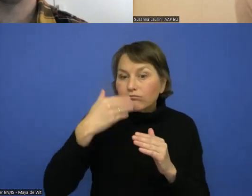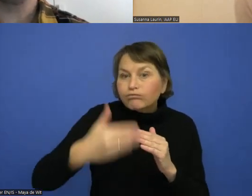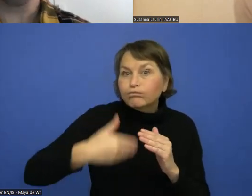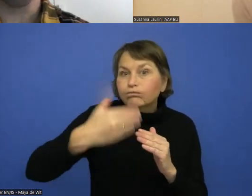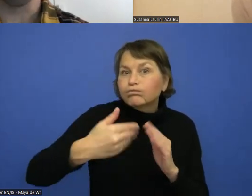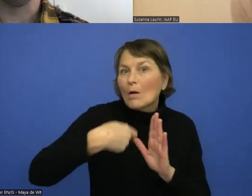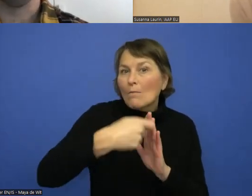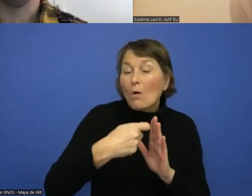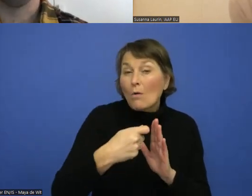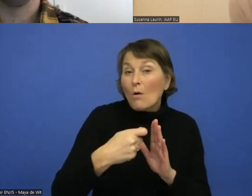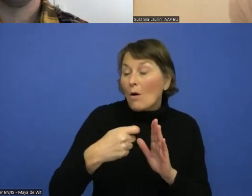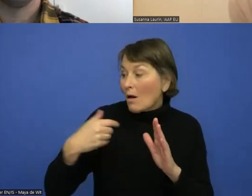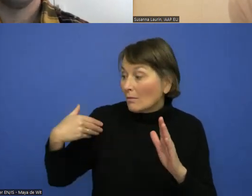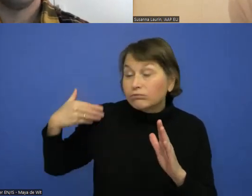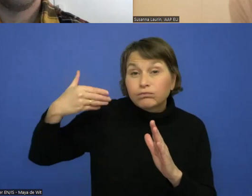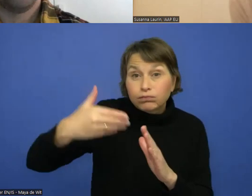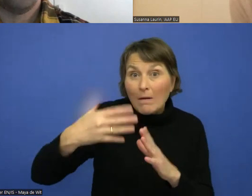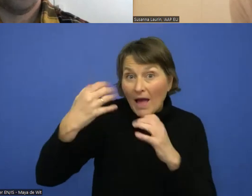of what was in this question.